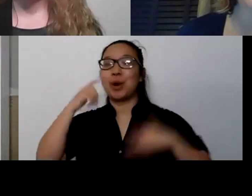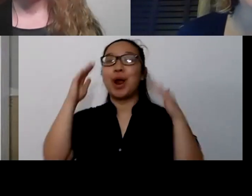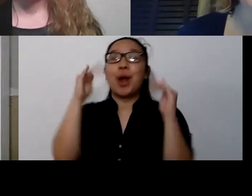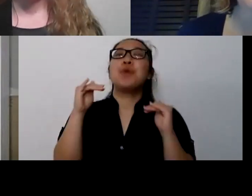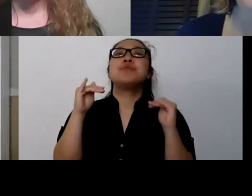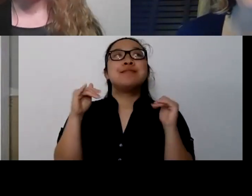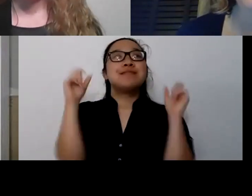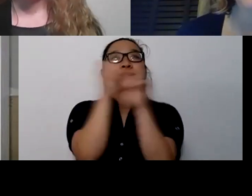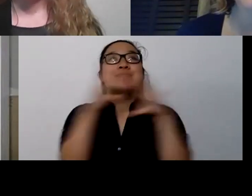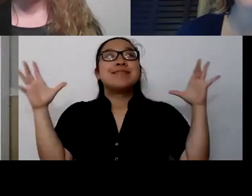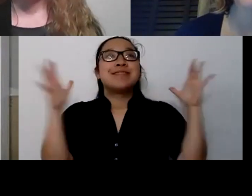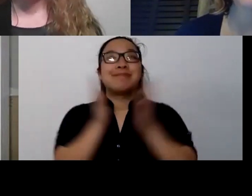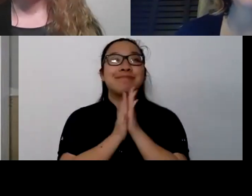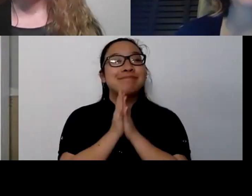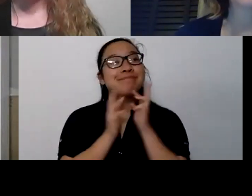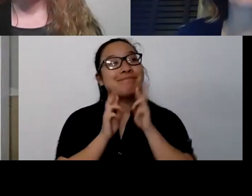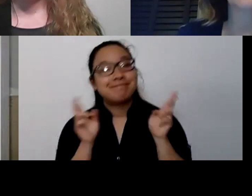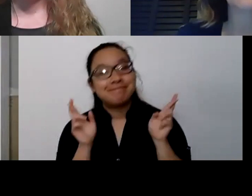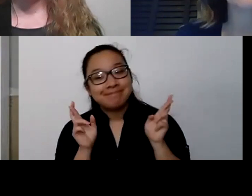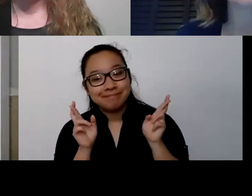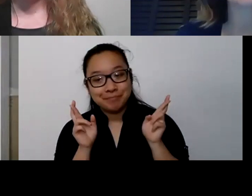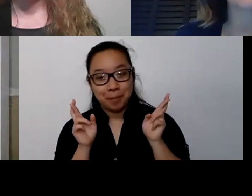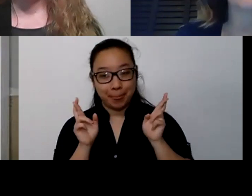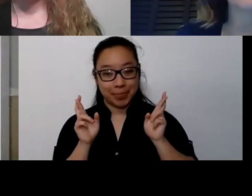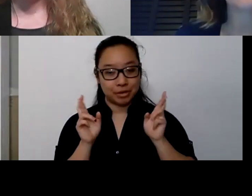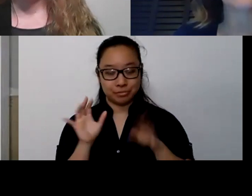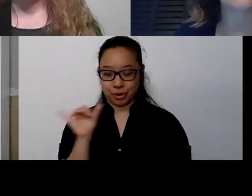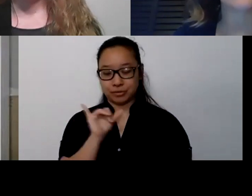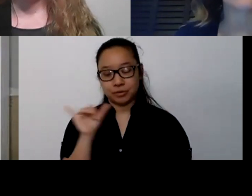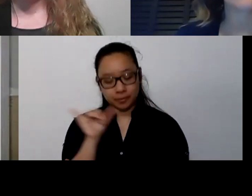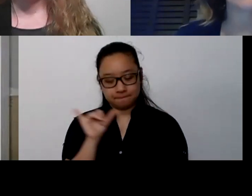But also the idea that for hopefully some of us,